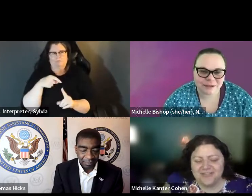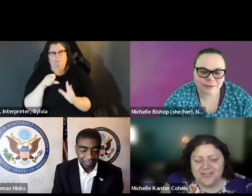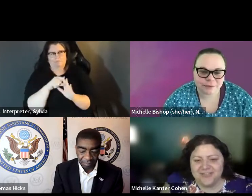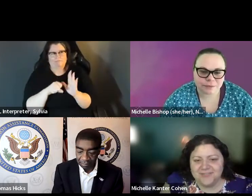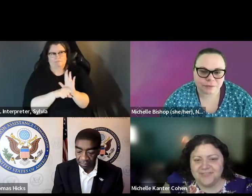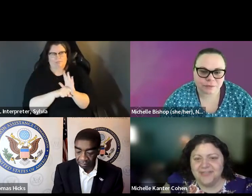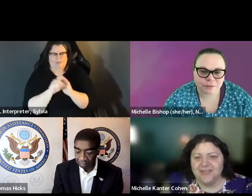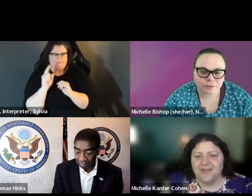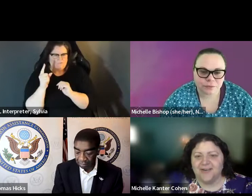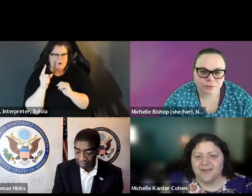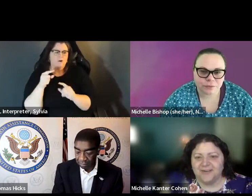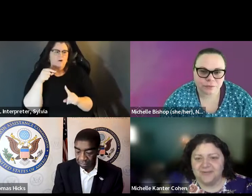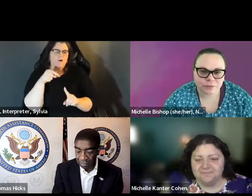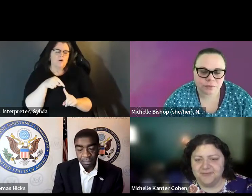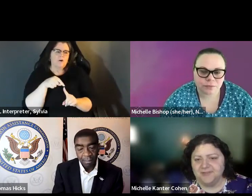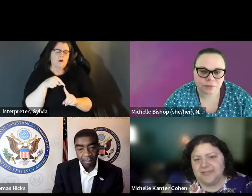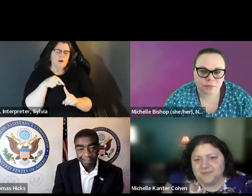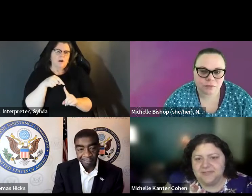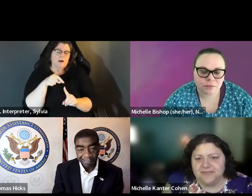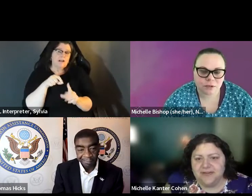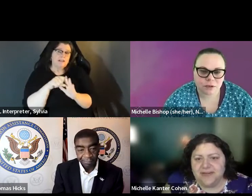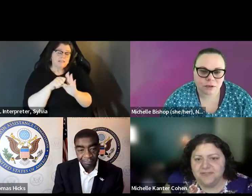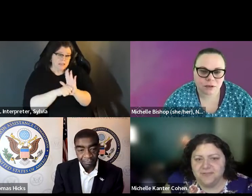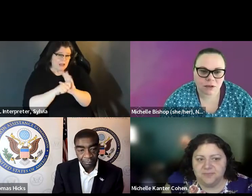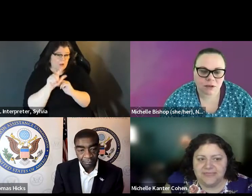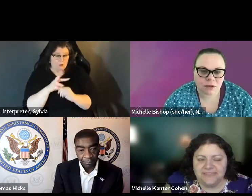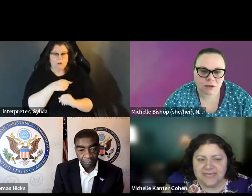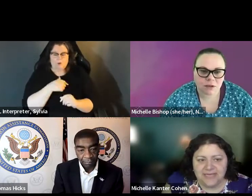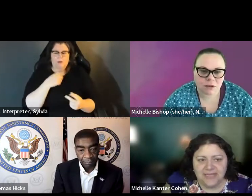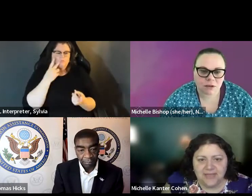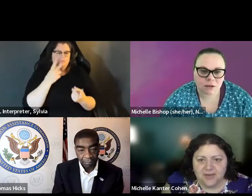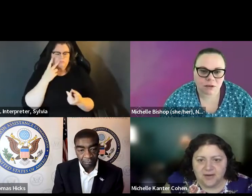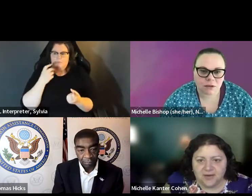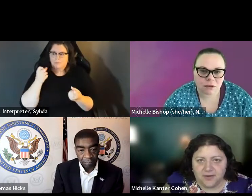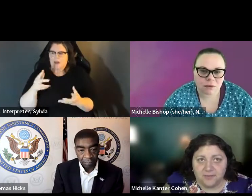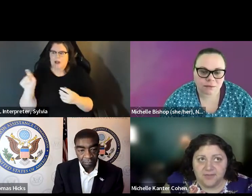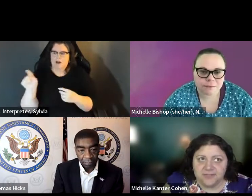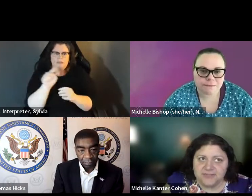sure, and I think I'll I'll start with state law, since that's where and this is this. this is Michelle Kanter Cohen. Just that's where so many of